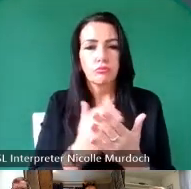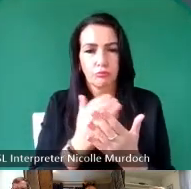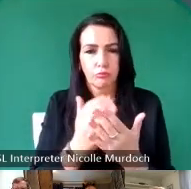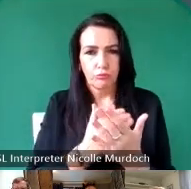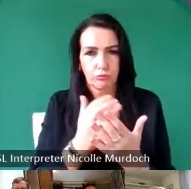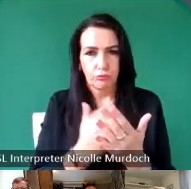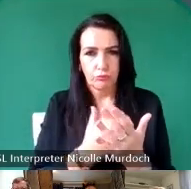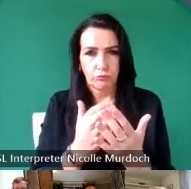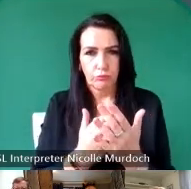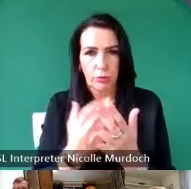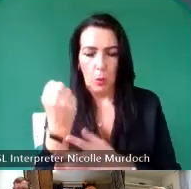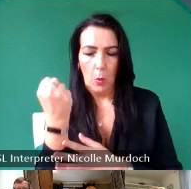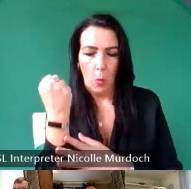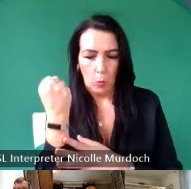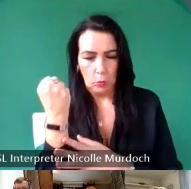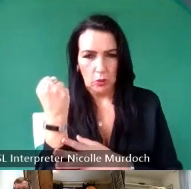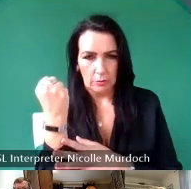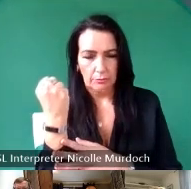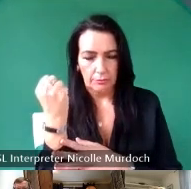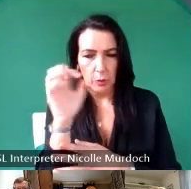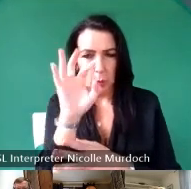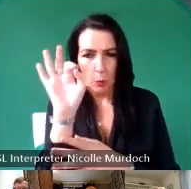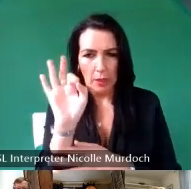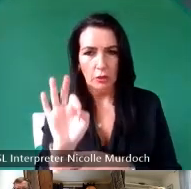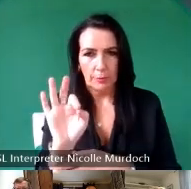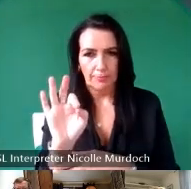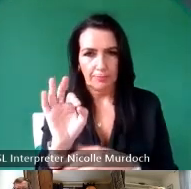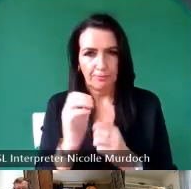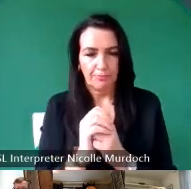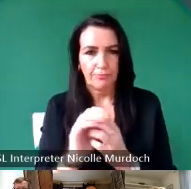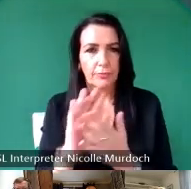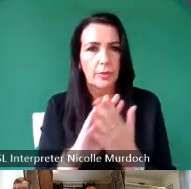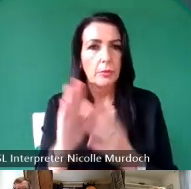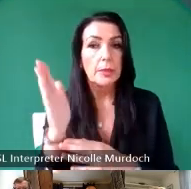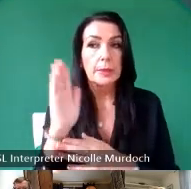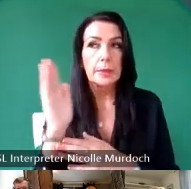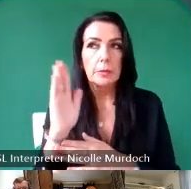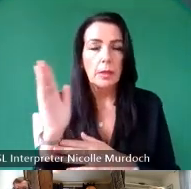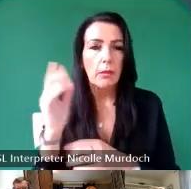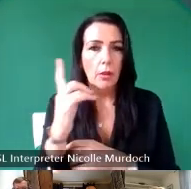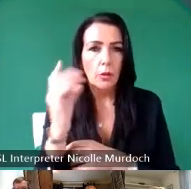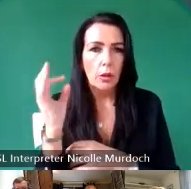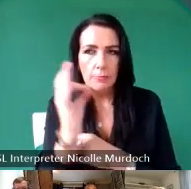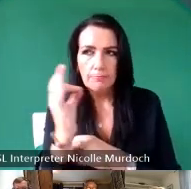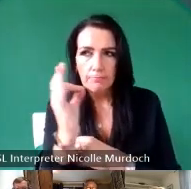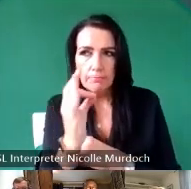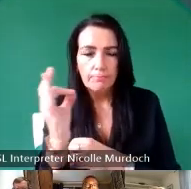way of you being able to um pose a question to the speakers as they're talking basically um but the